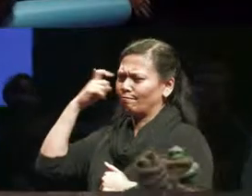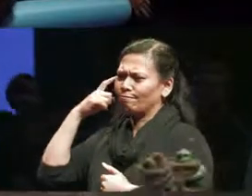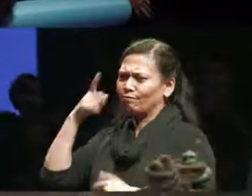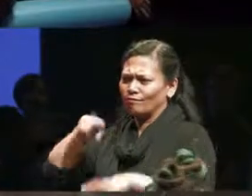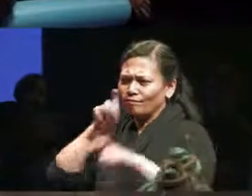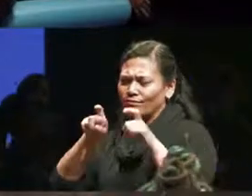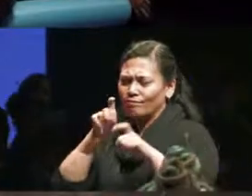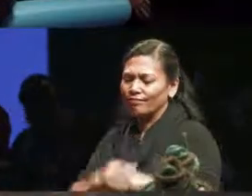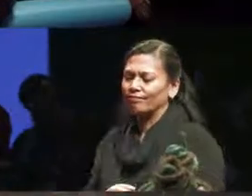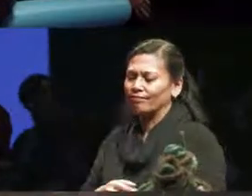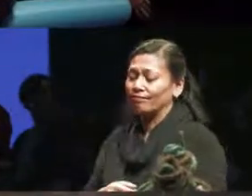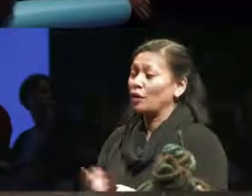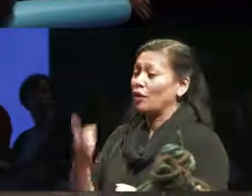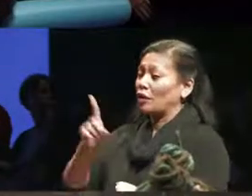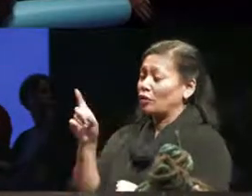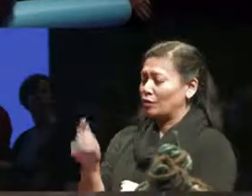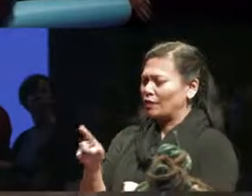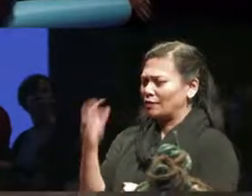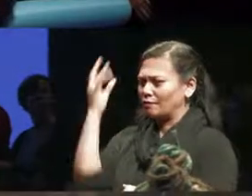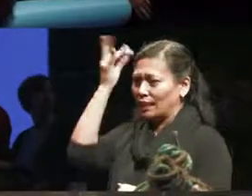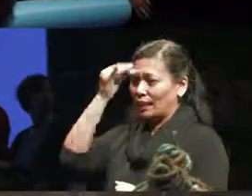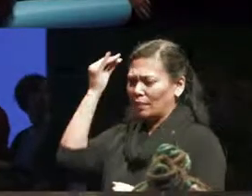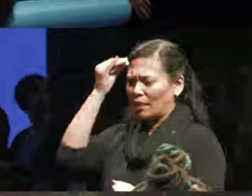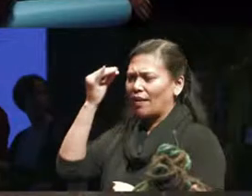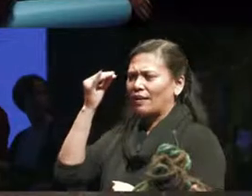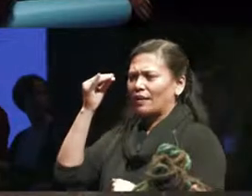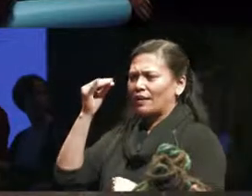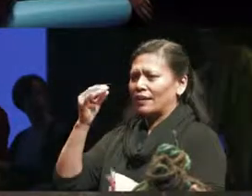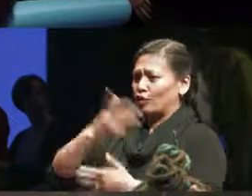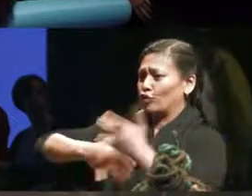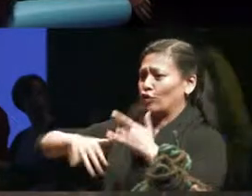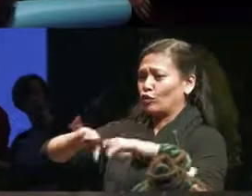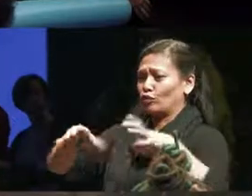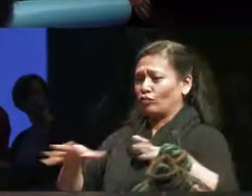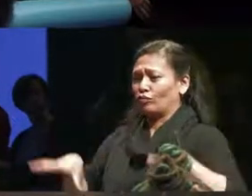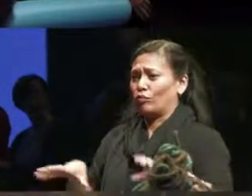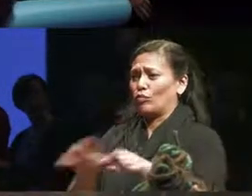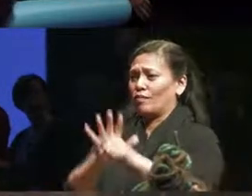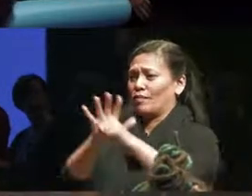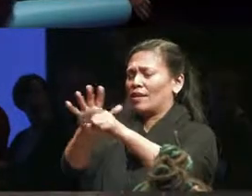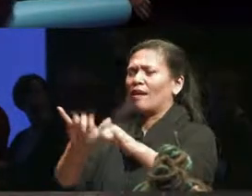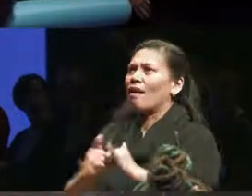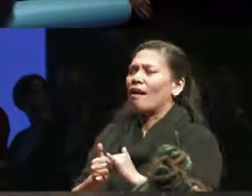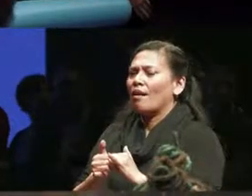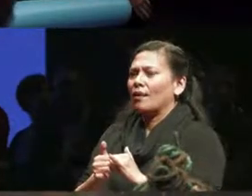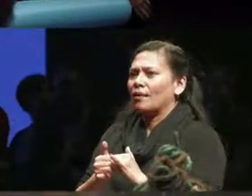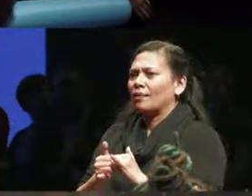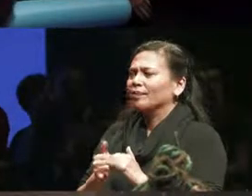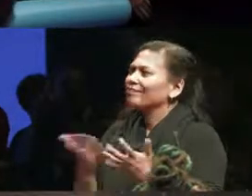how are our social movements ...so what kind of struggles happen inside our